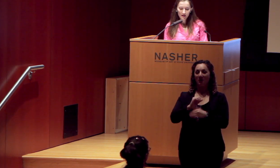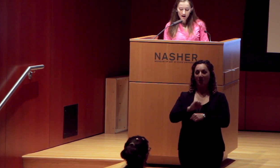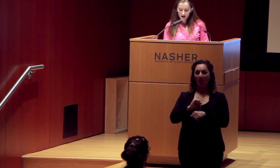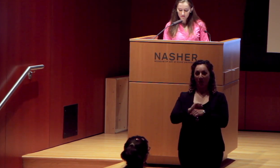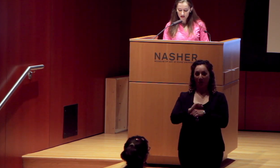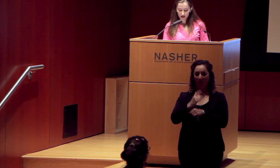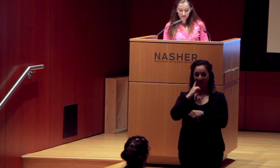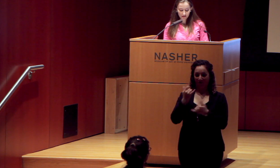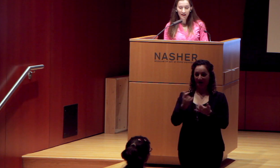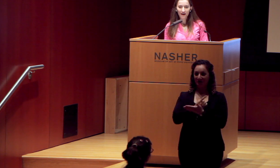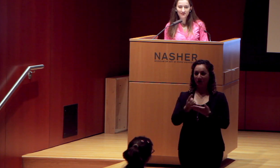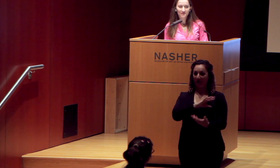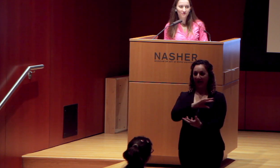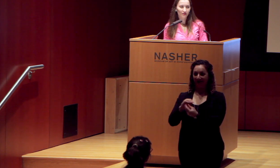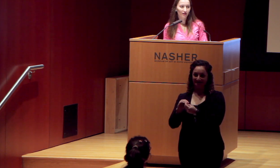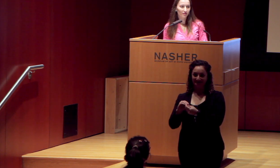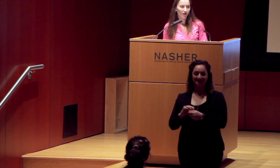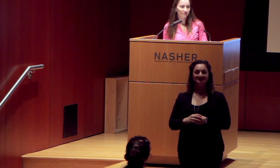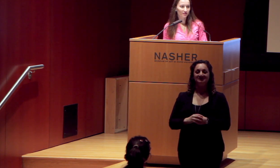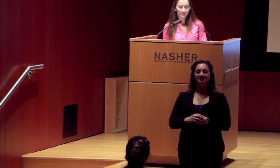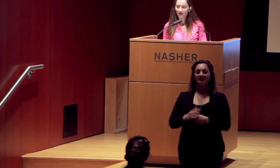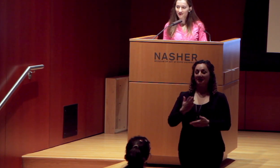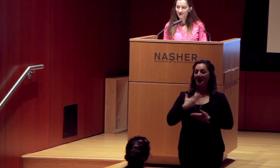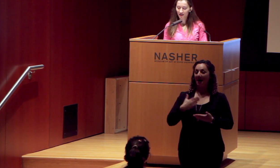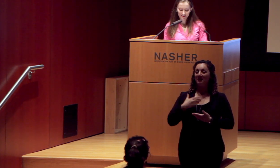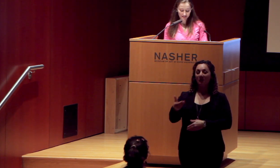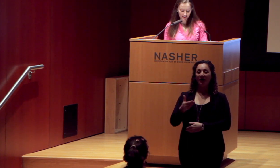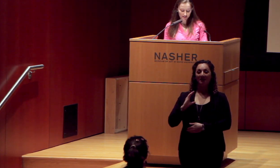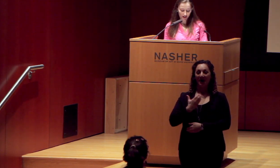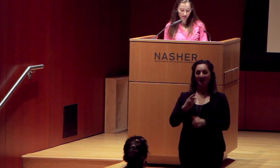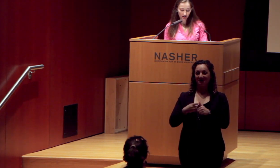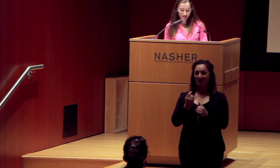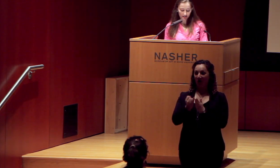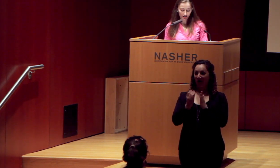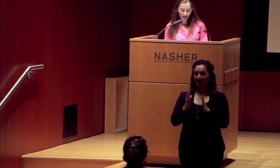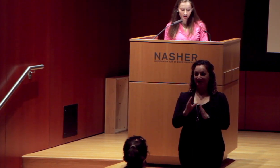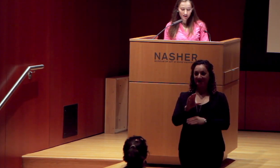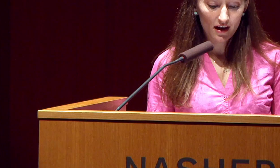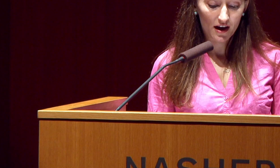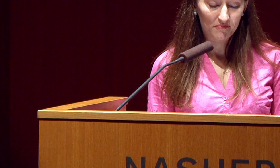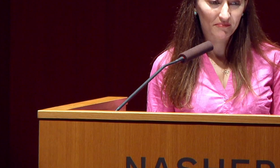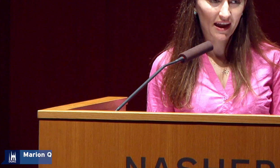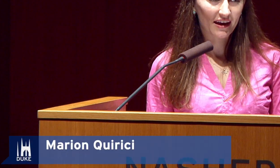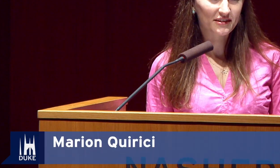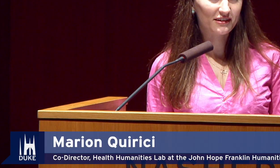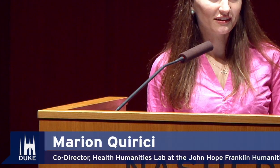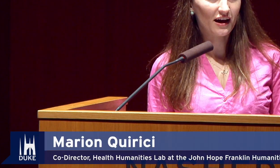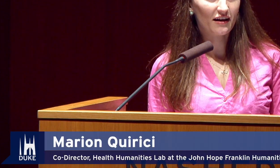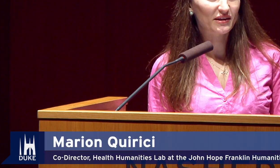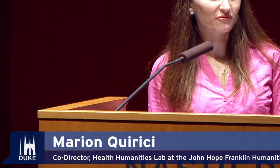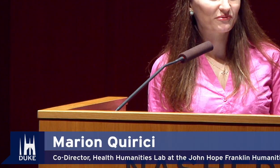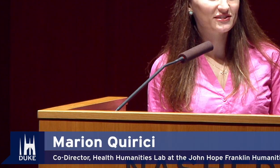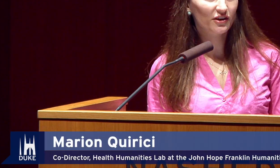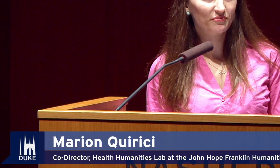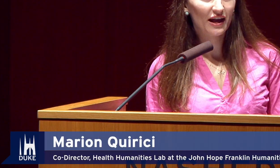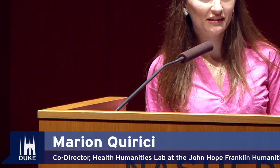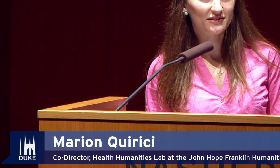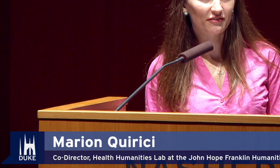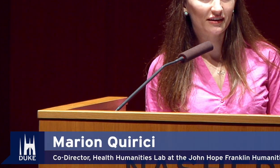I'm very happy to welcome our first artist to the stage, Carrie Sandahl, and, I mean, when we started planning this event,